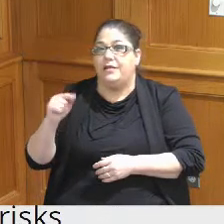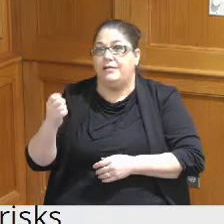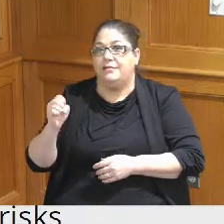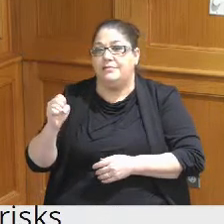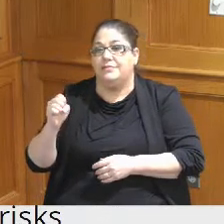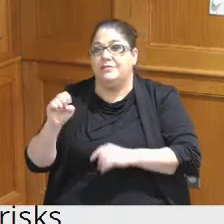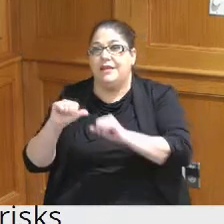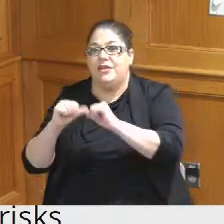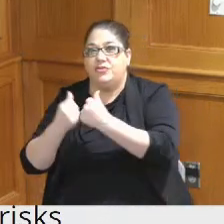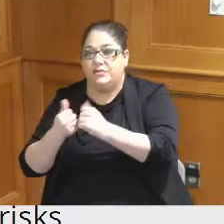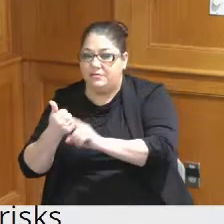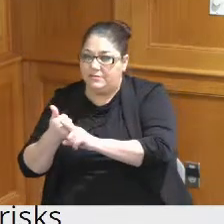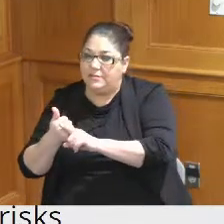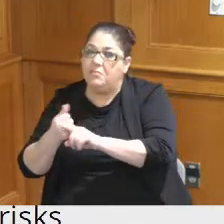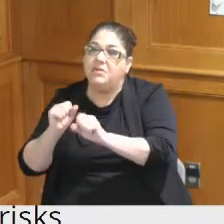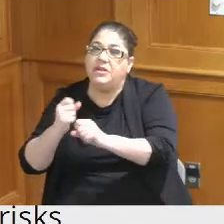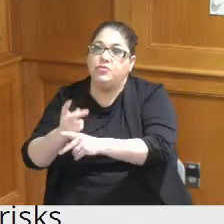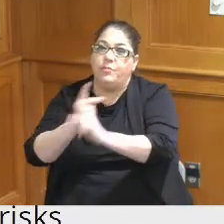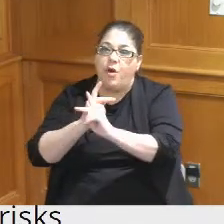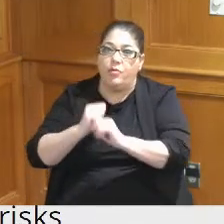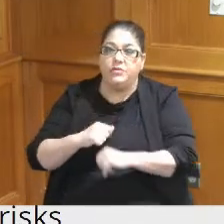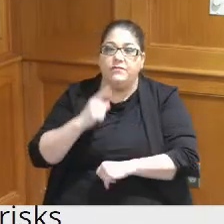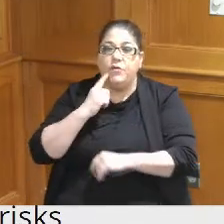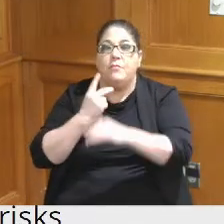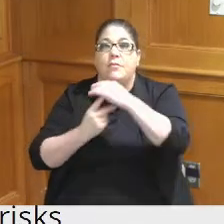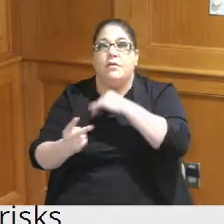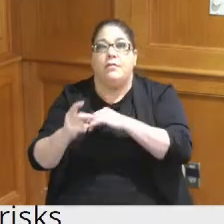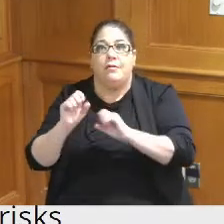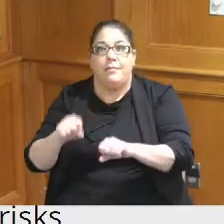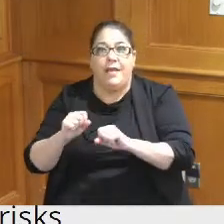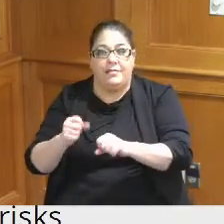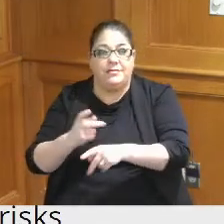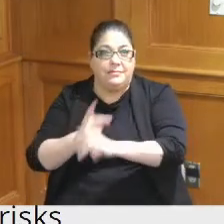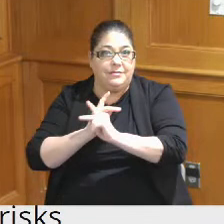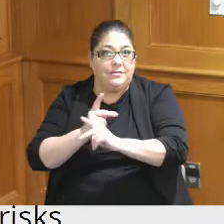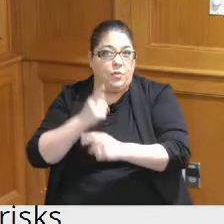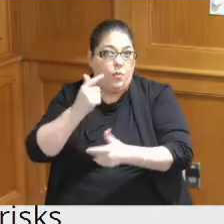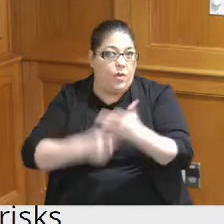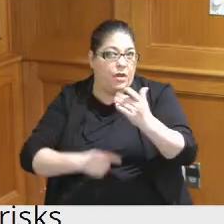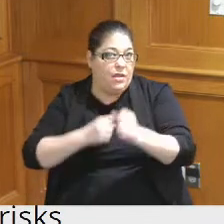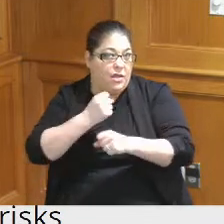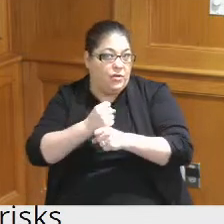relating to the projections on borrowing capacity and what years they allow us to